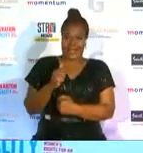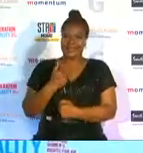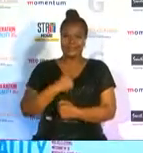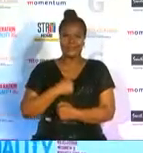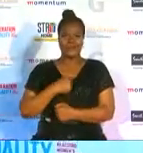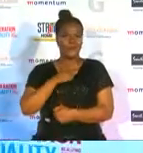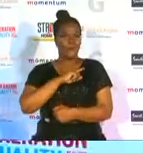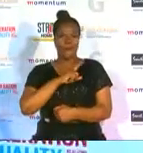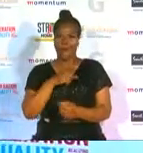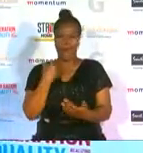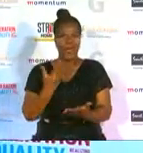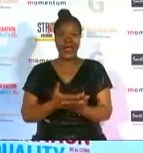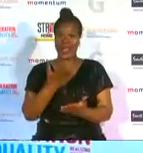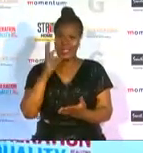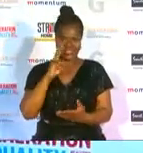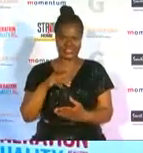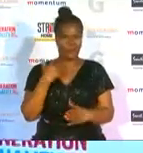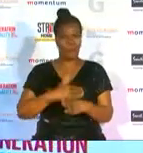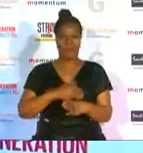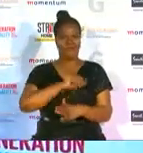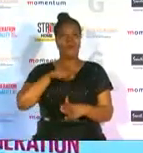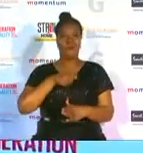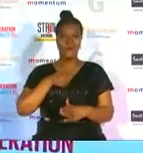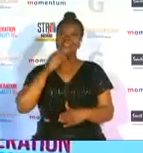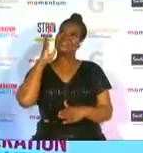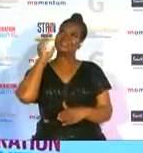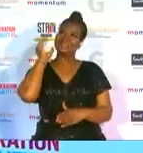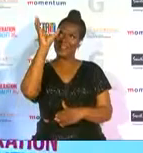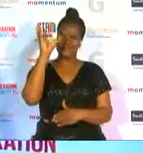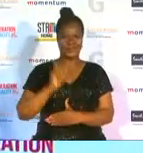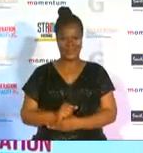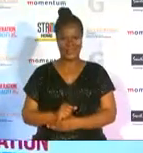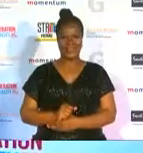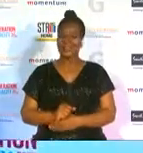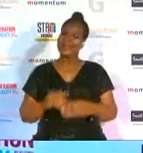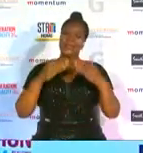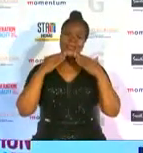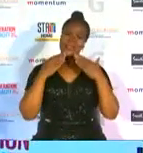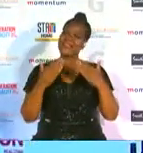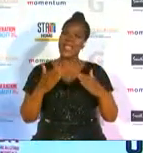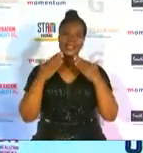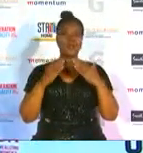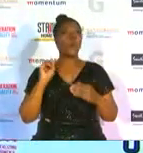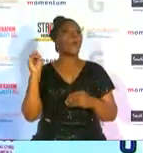able to see the work that we've done in netball i thank you very very much for all the sponsors